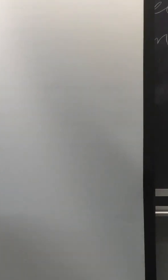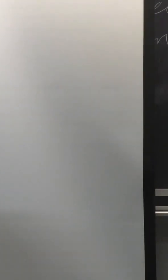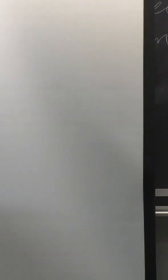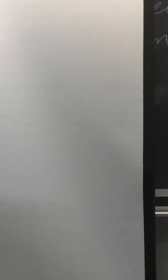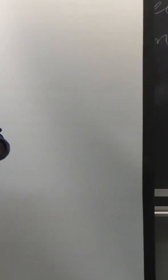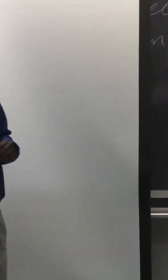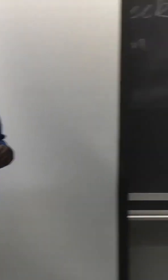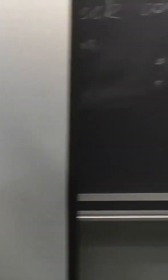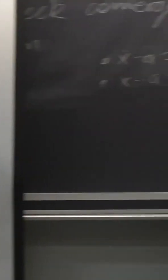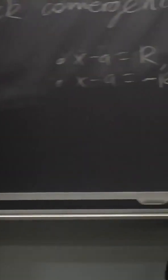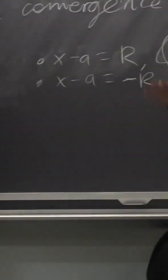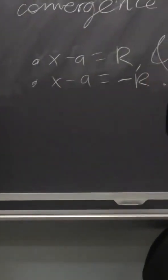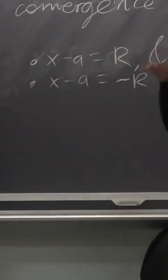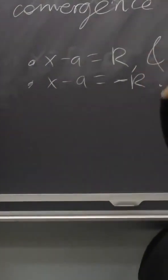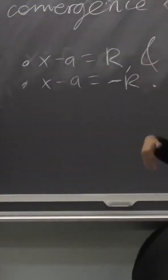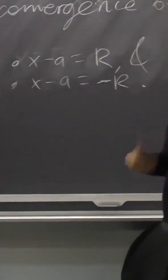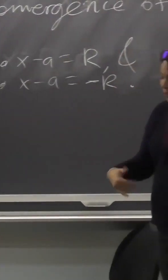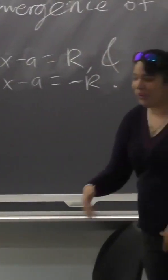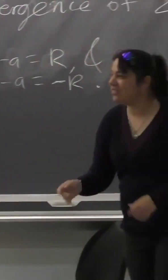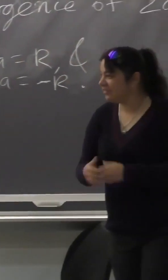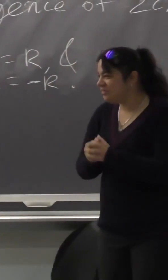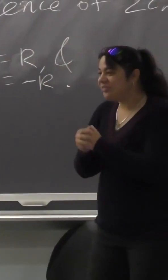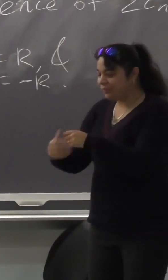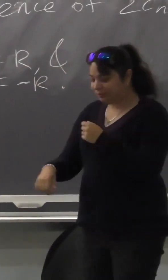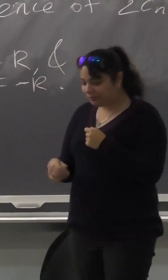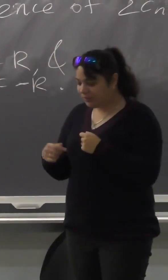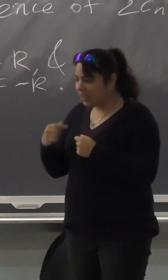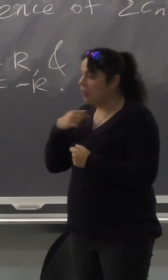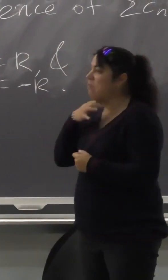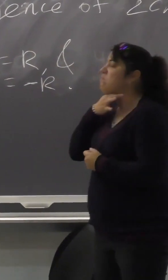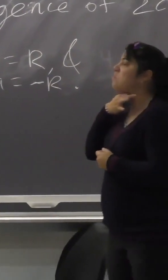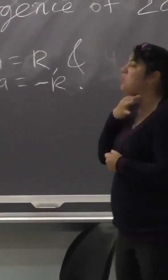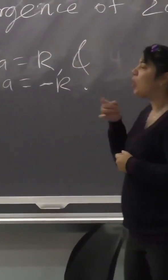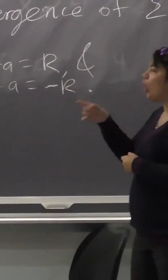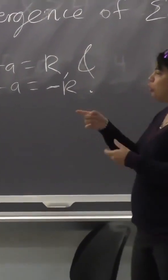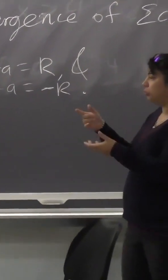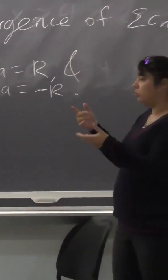Hi. Thank you so much for coming. The presentation was powerful.